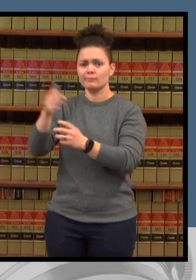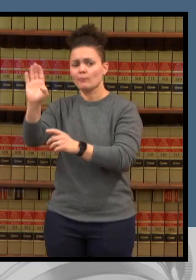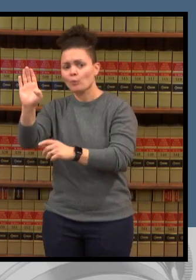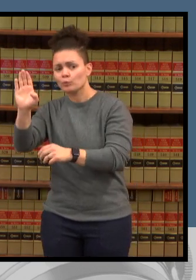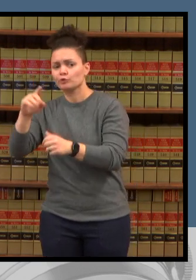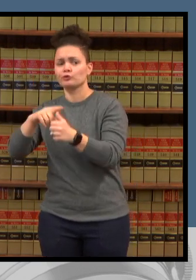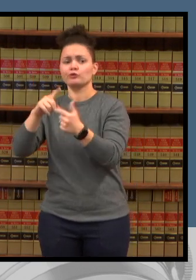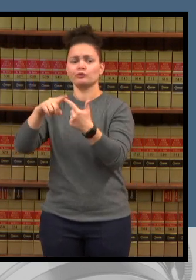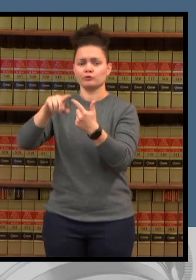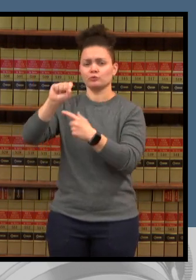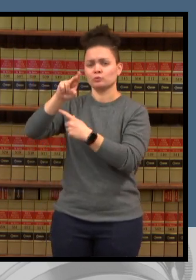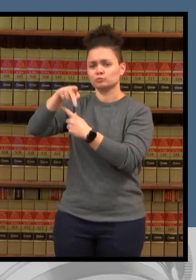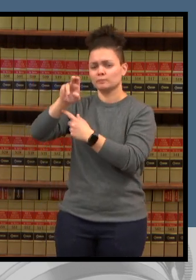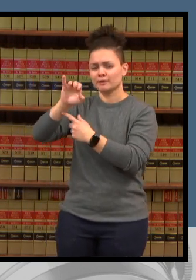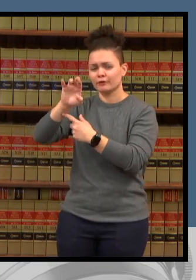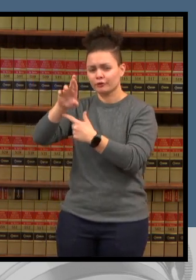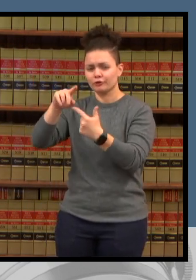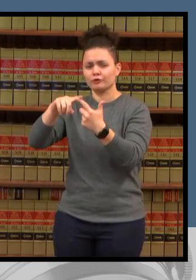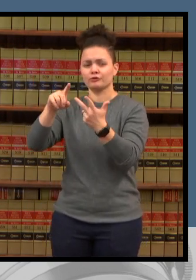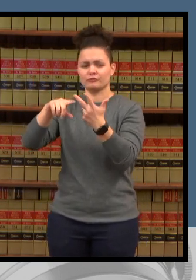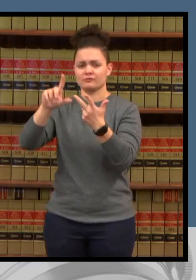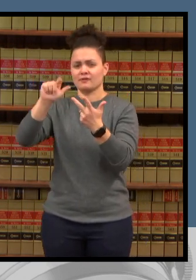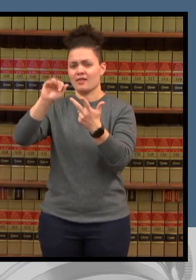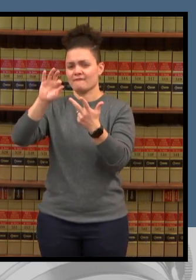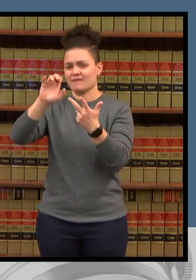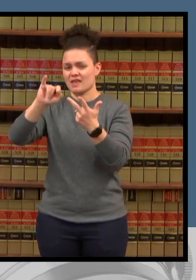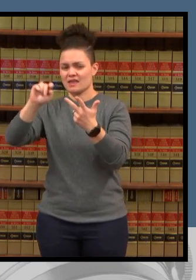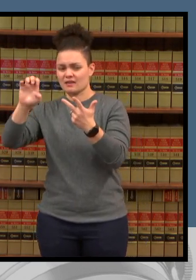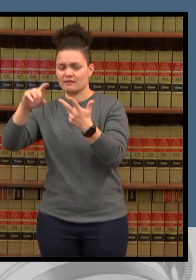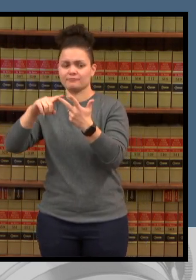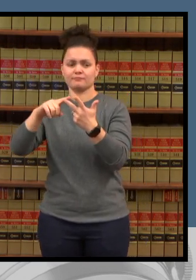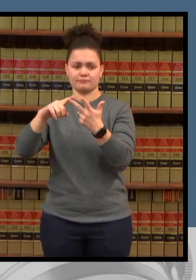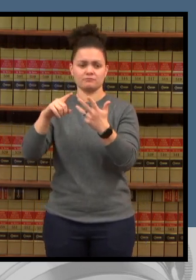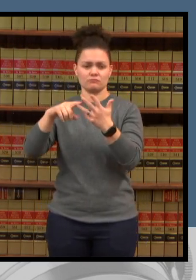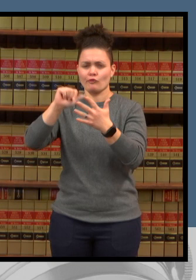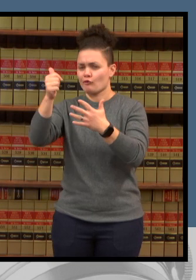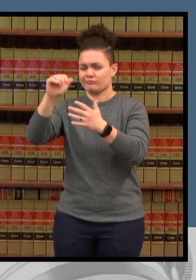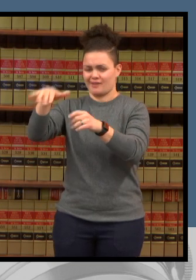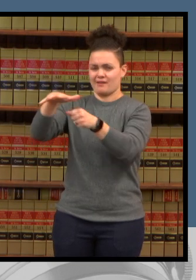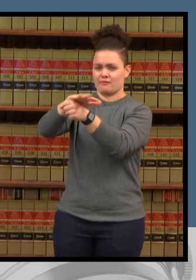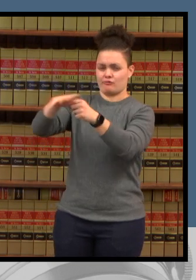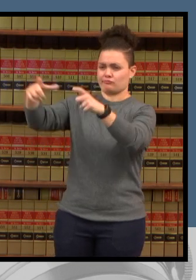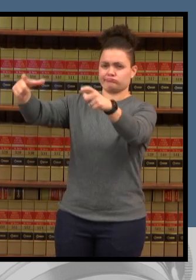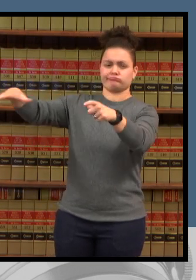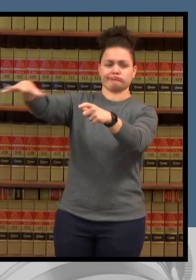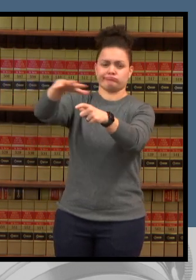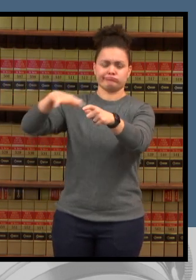and whatever we can do as the recovery process moves forward now we want to talk about